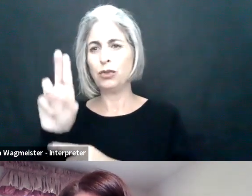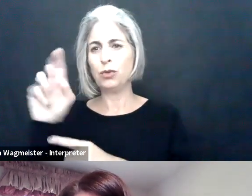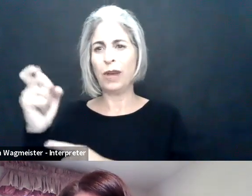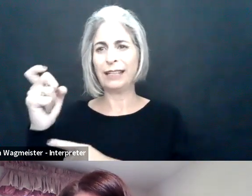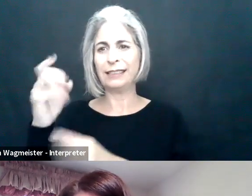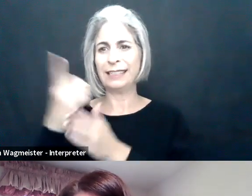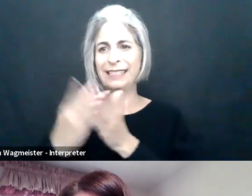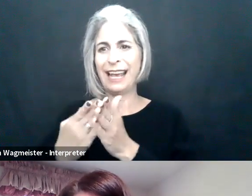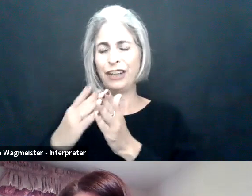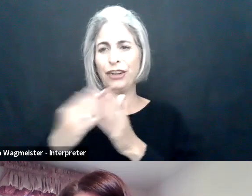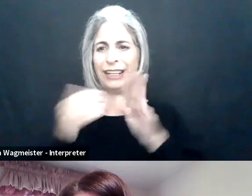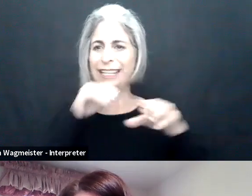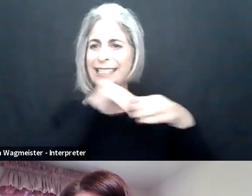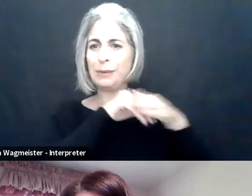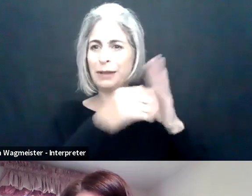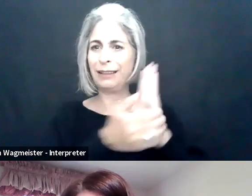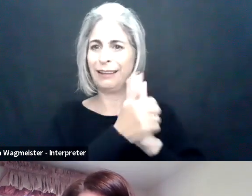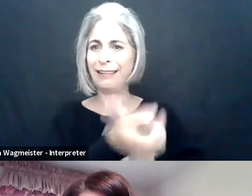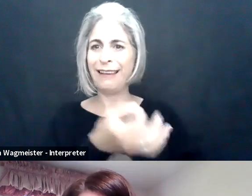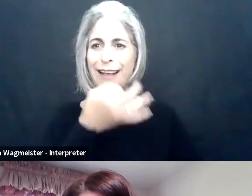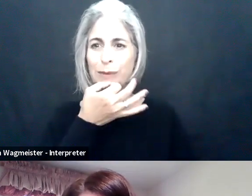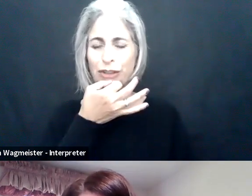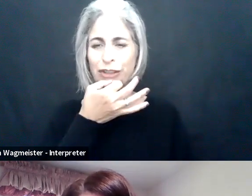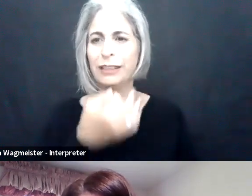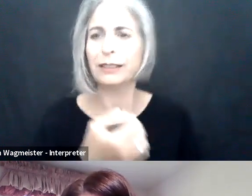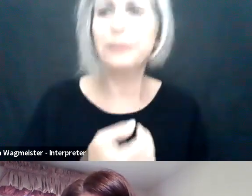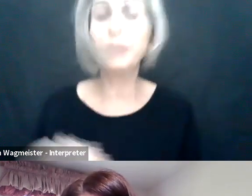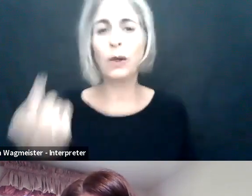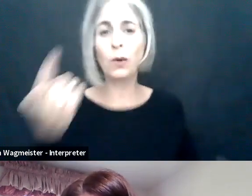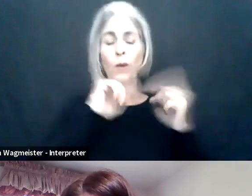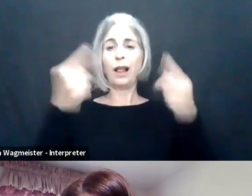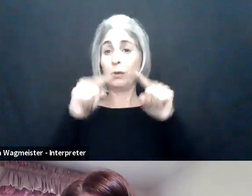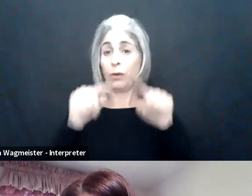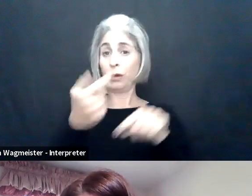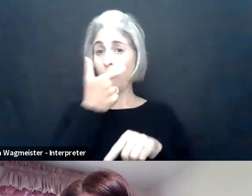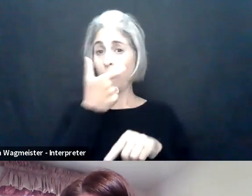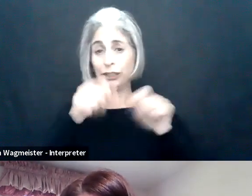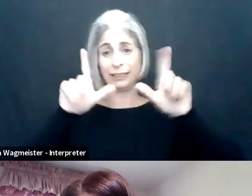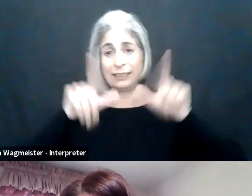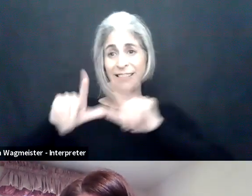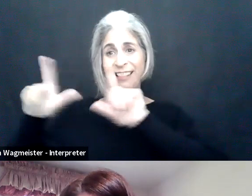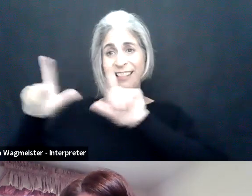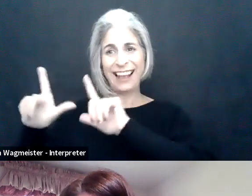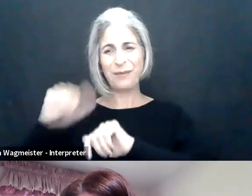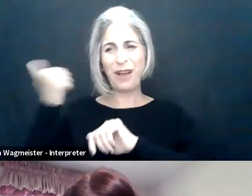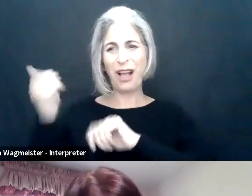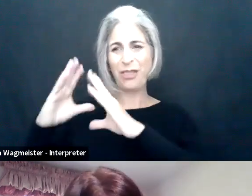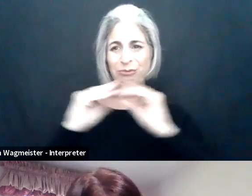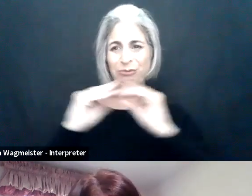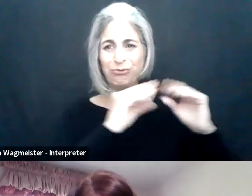Sam: You're listening to some music from Homer Gaines, he's a UX diner and accessibility expert.